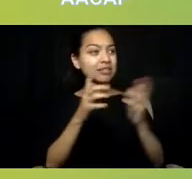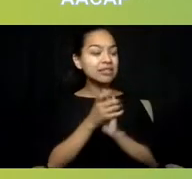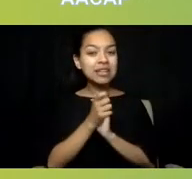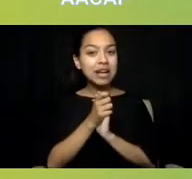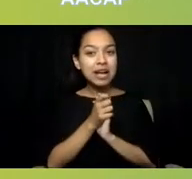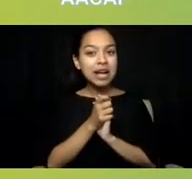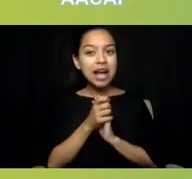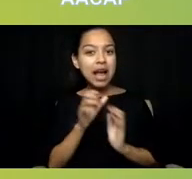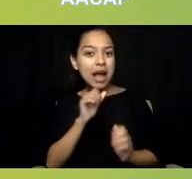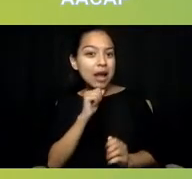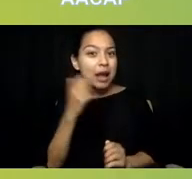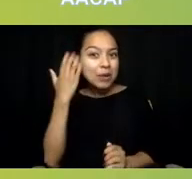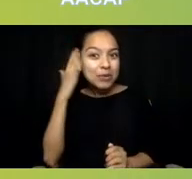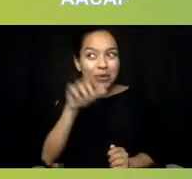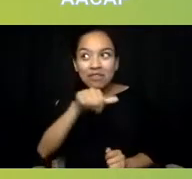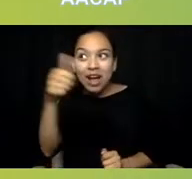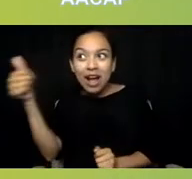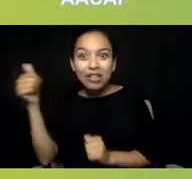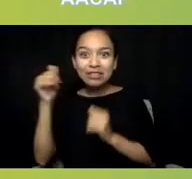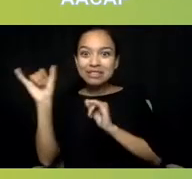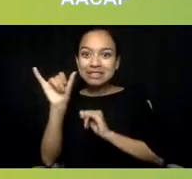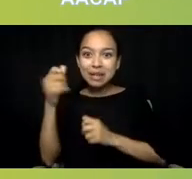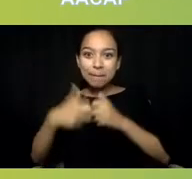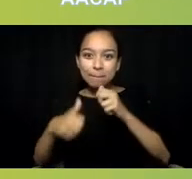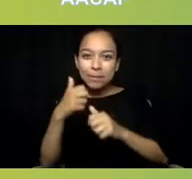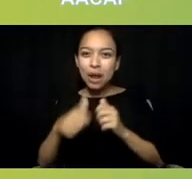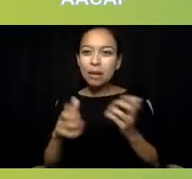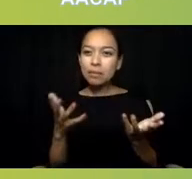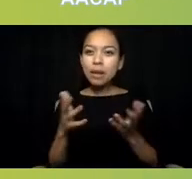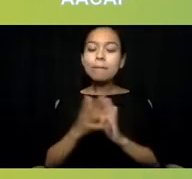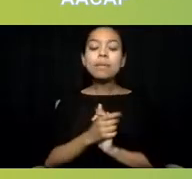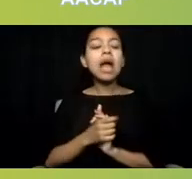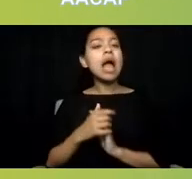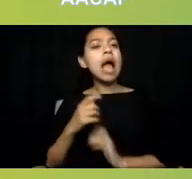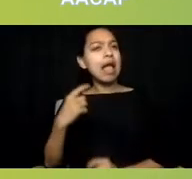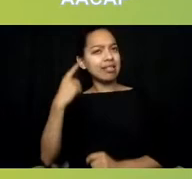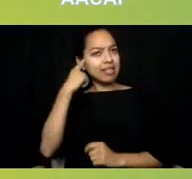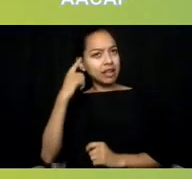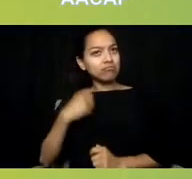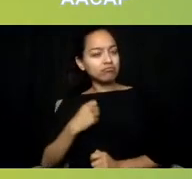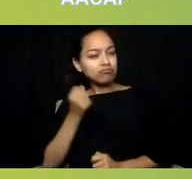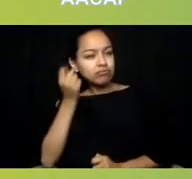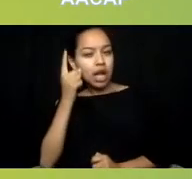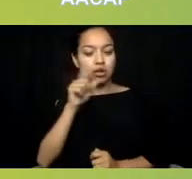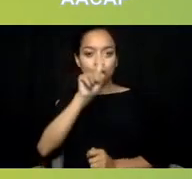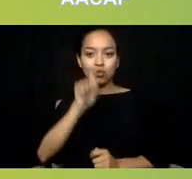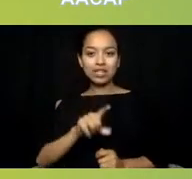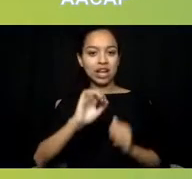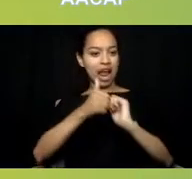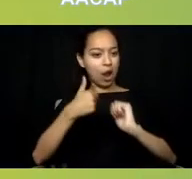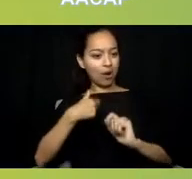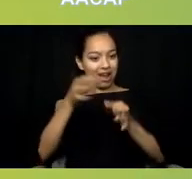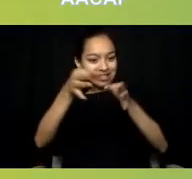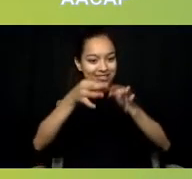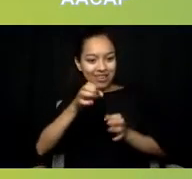but I understand the question to be how I would define equity. I think we define it, certainly at the federal level,